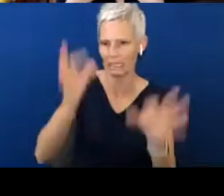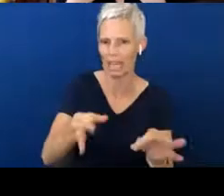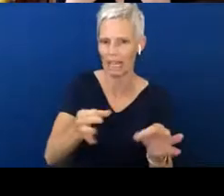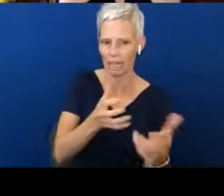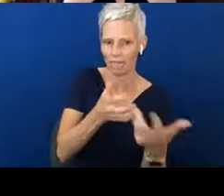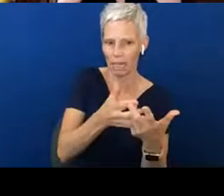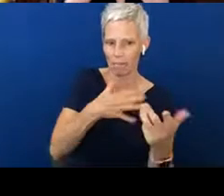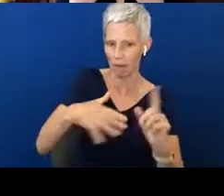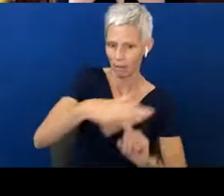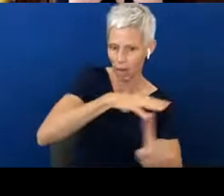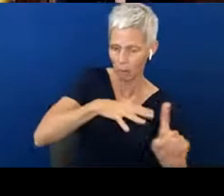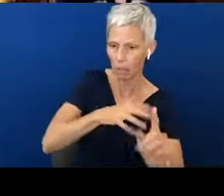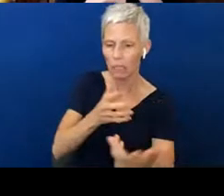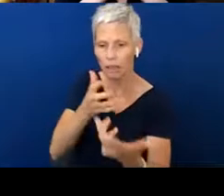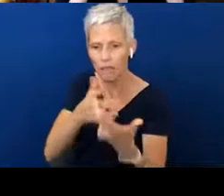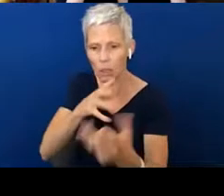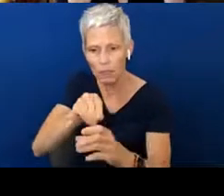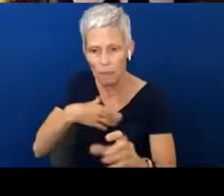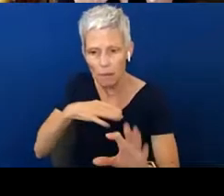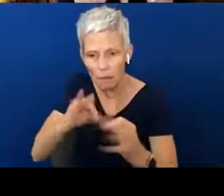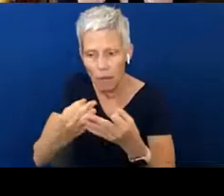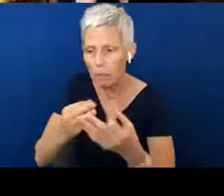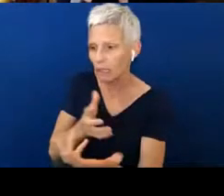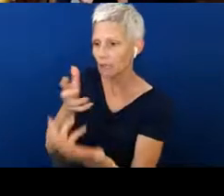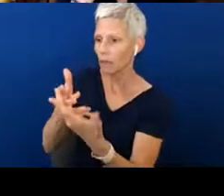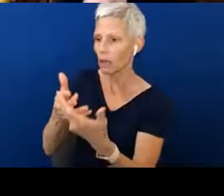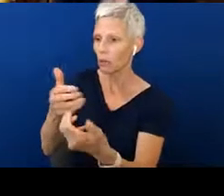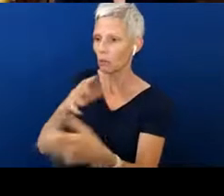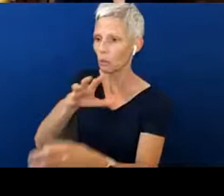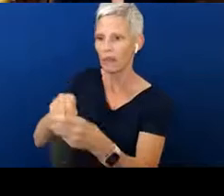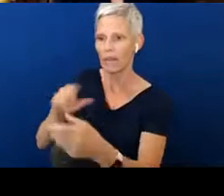Does it fit within our family? Does it fit within our choices? But